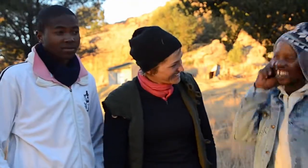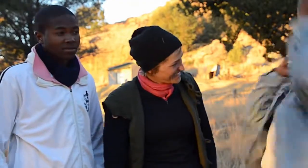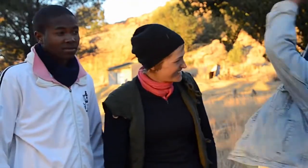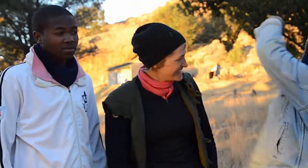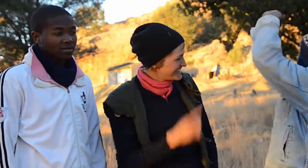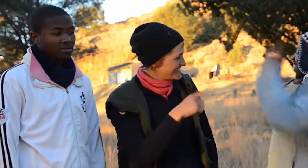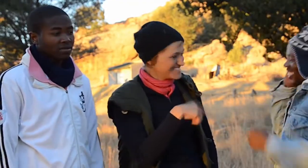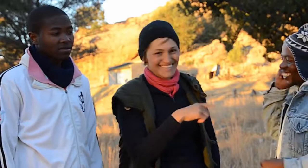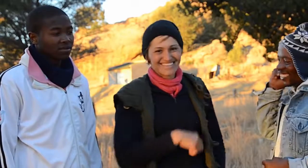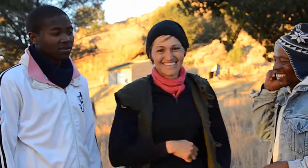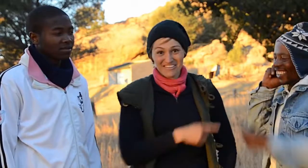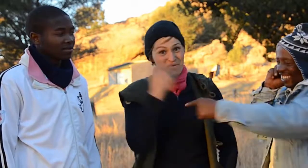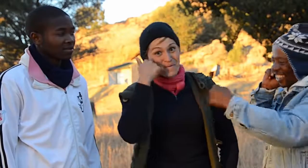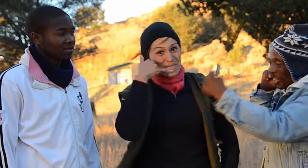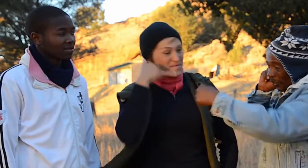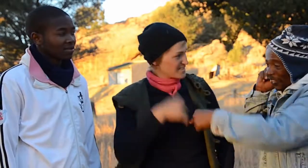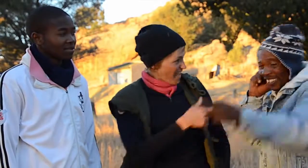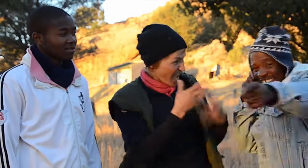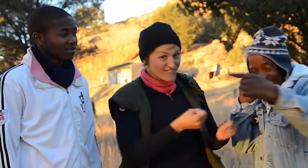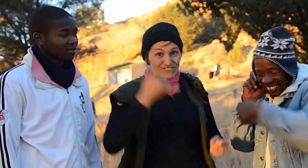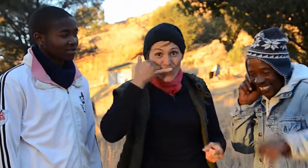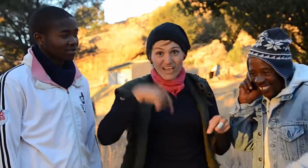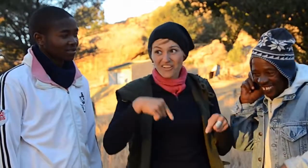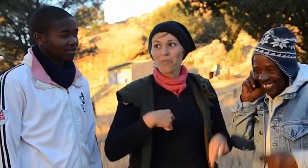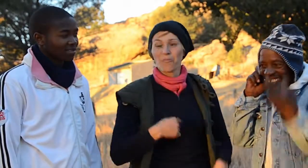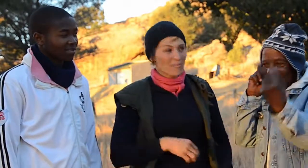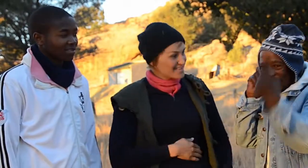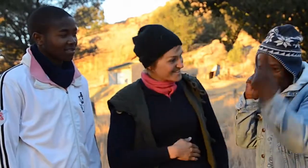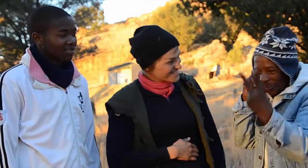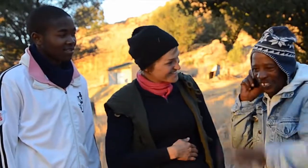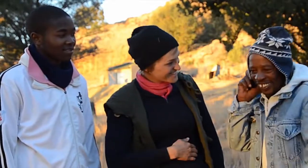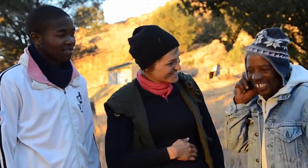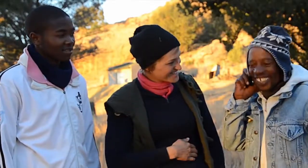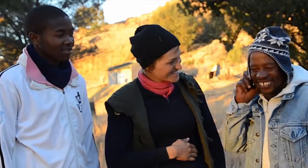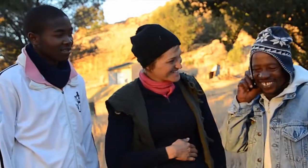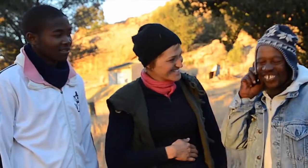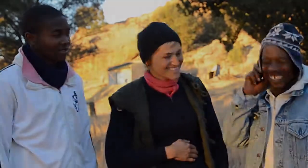Wow, talking on a cell phone? I am impressed that there is coverage here for that.